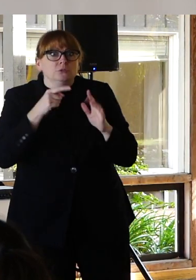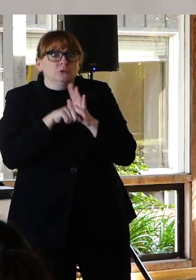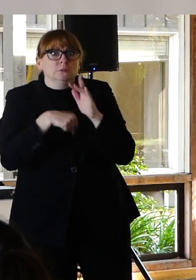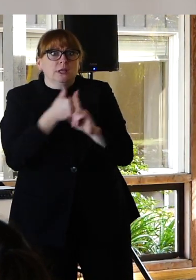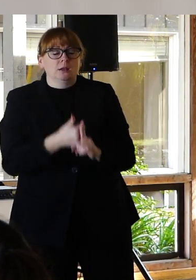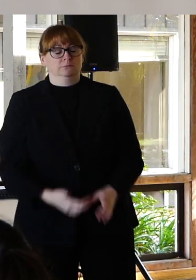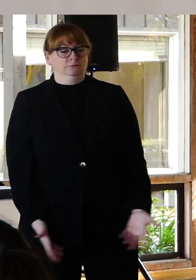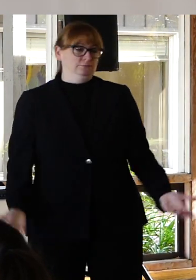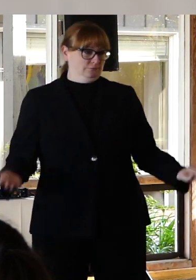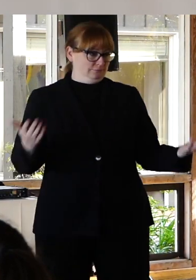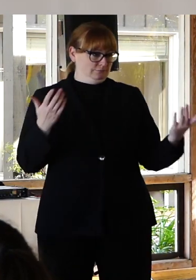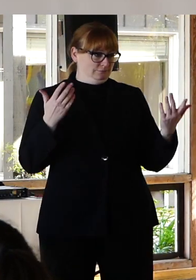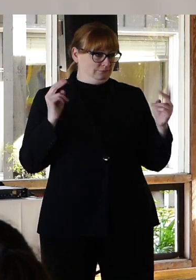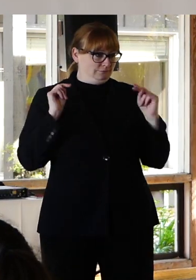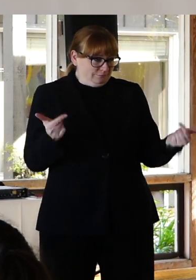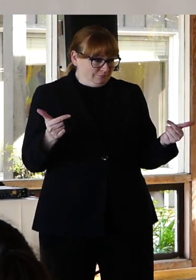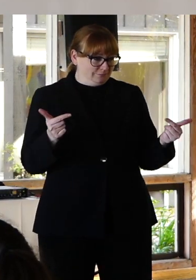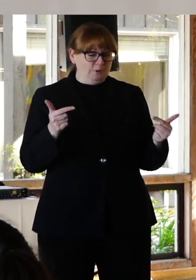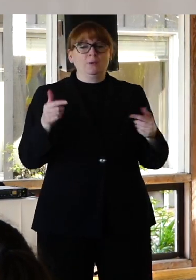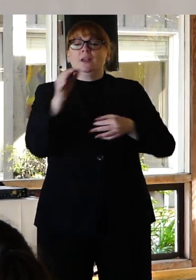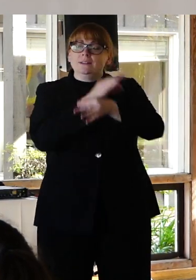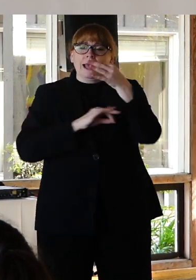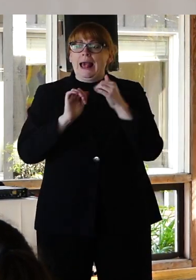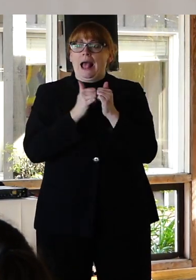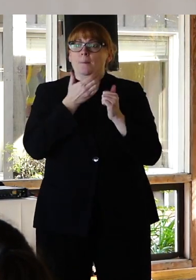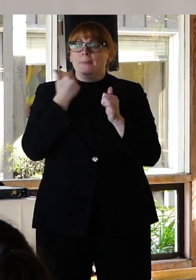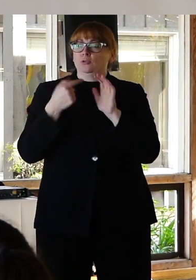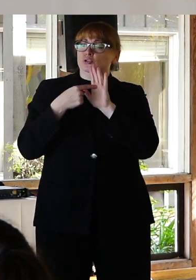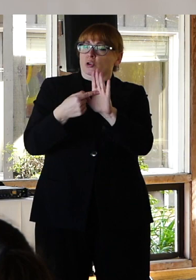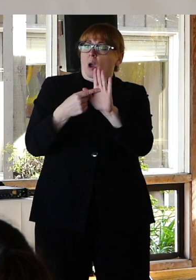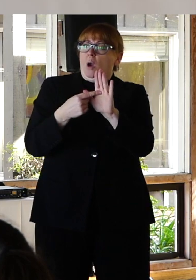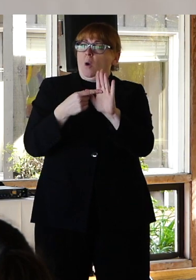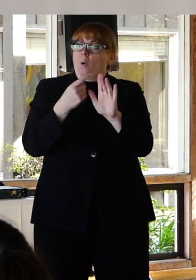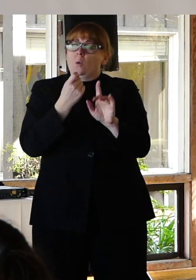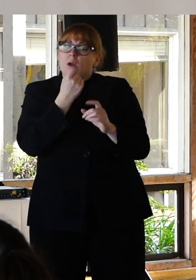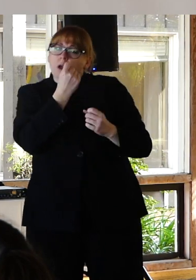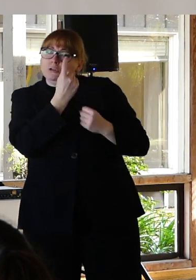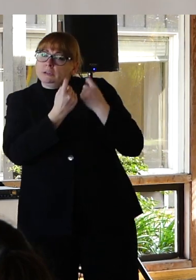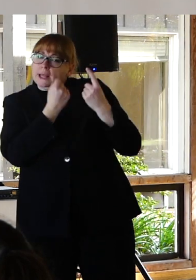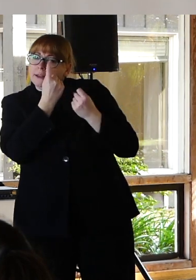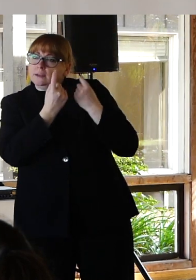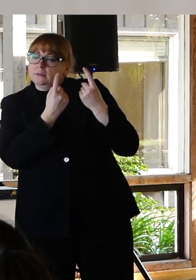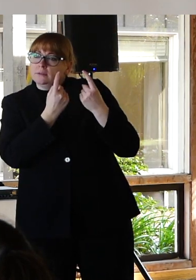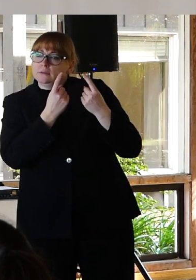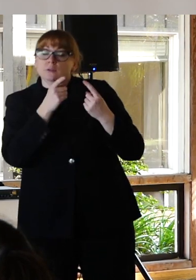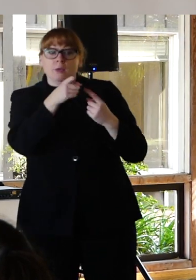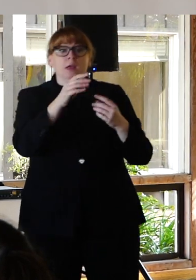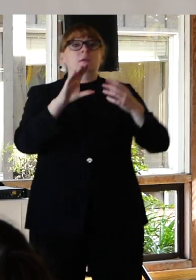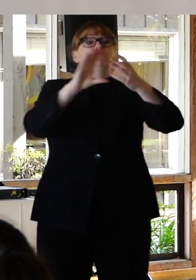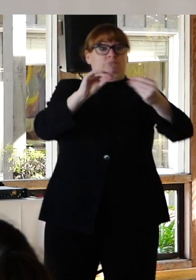a better way to show understanding. Validate a synopsis of it Or.